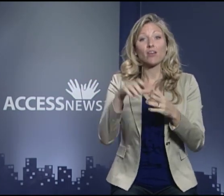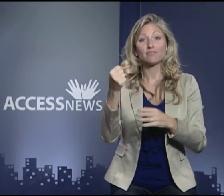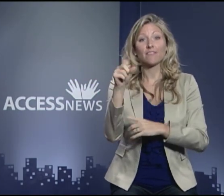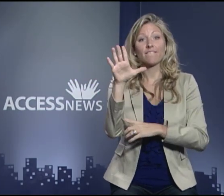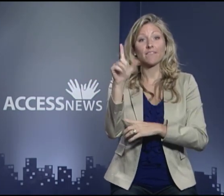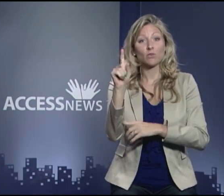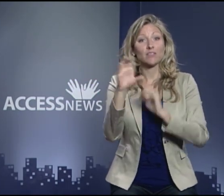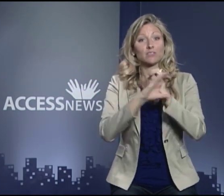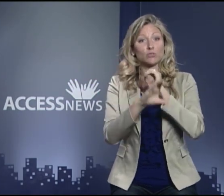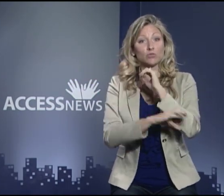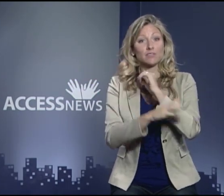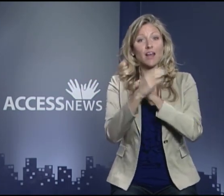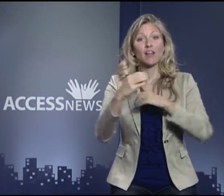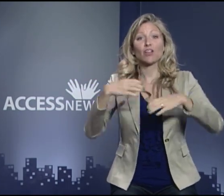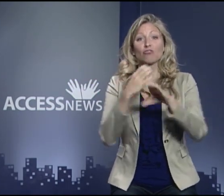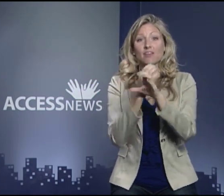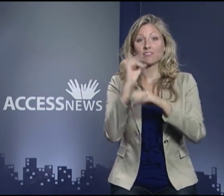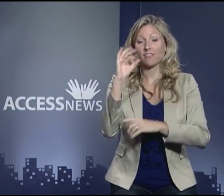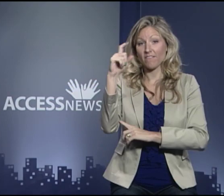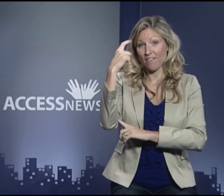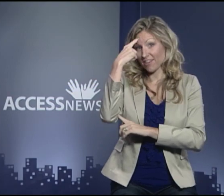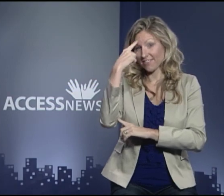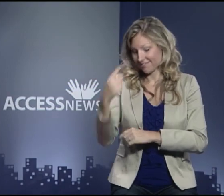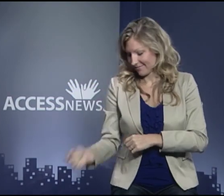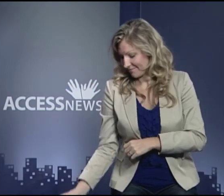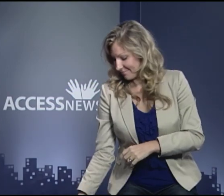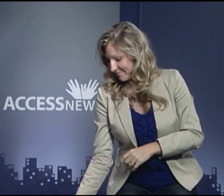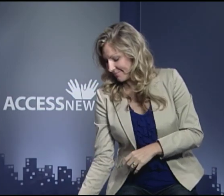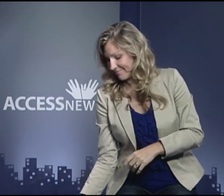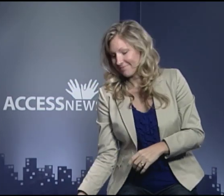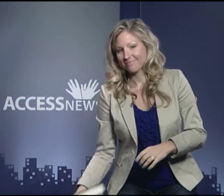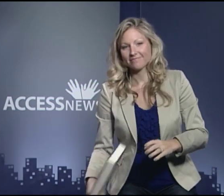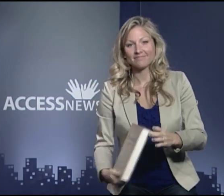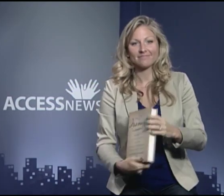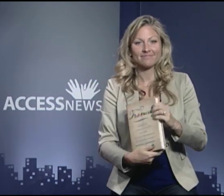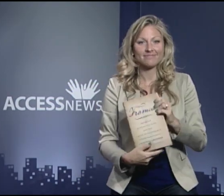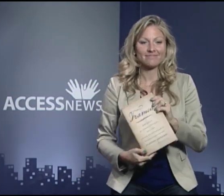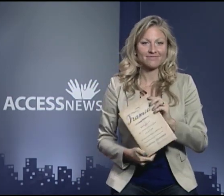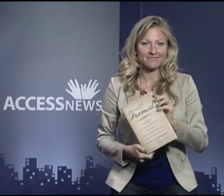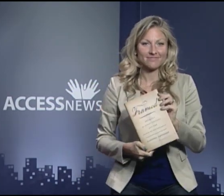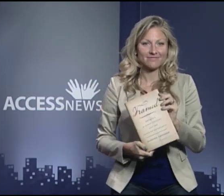America's 51 Constitutions and the Crisis of Governance."